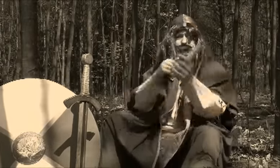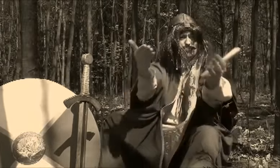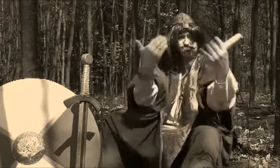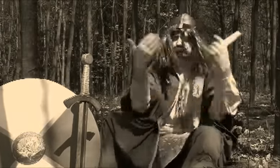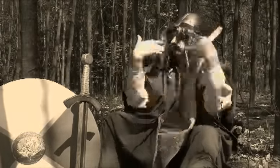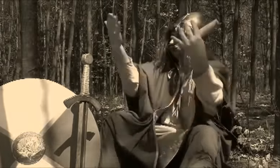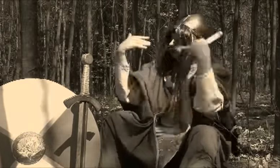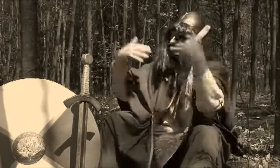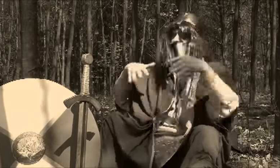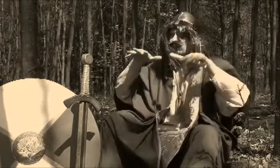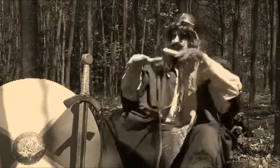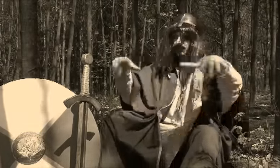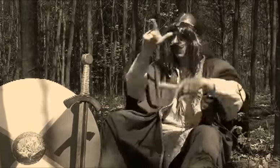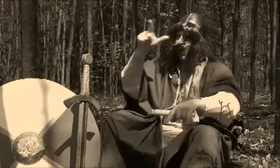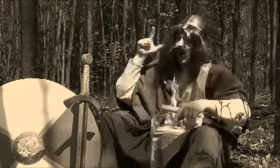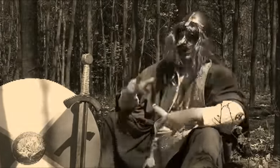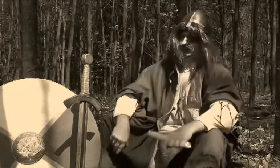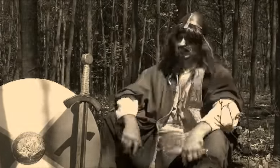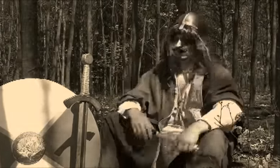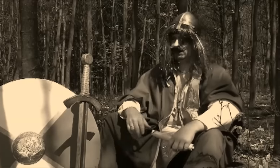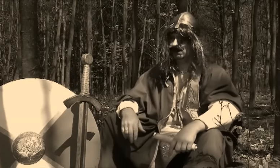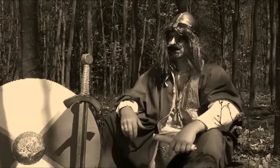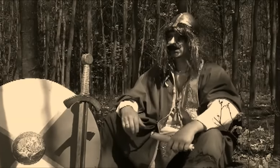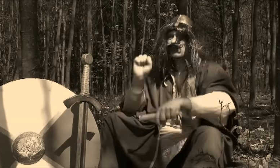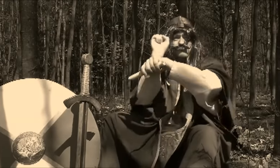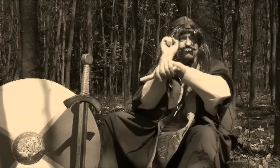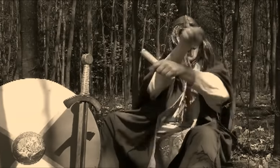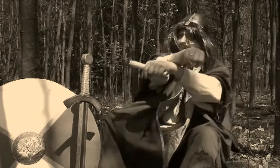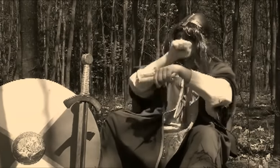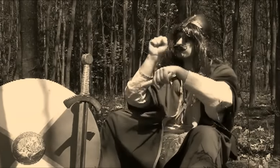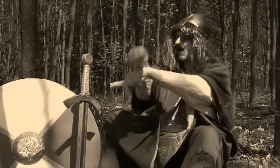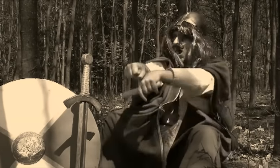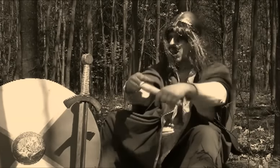I need more people to defeat the enemy.